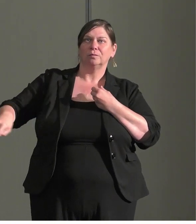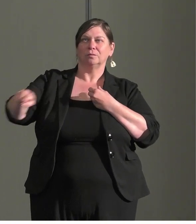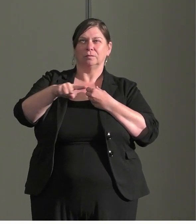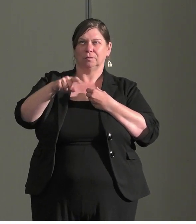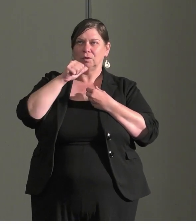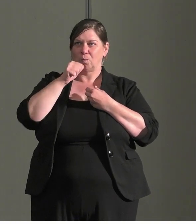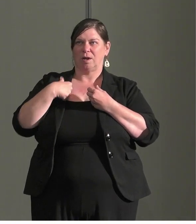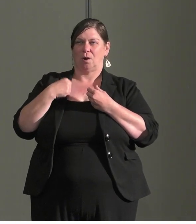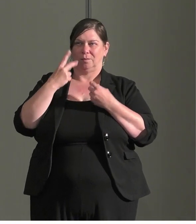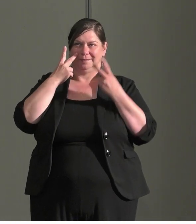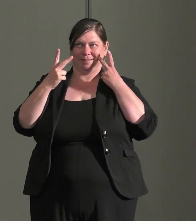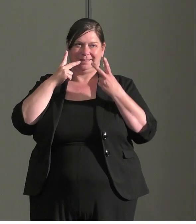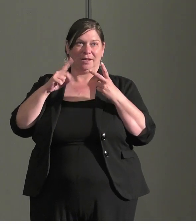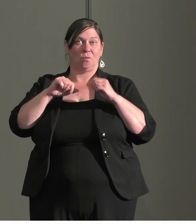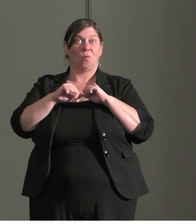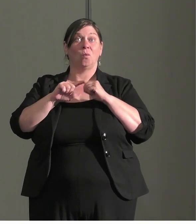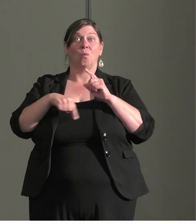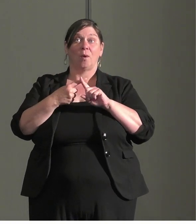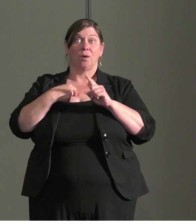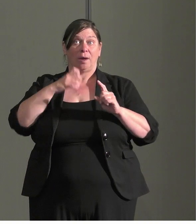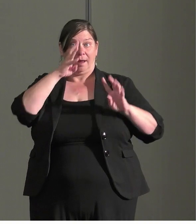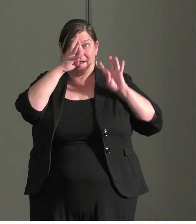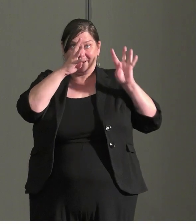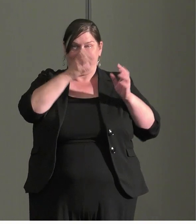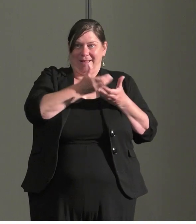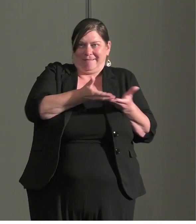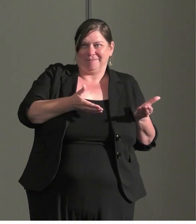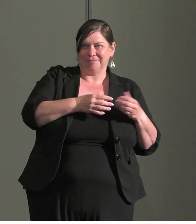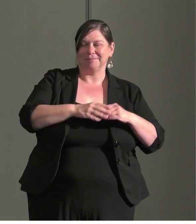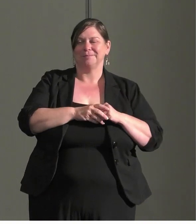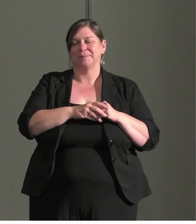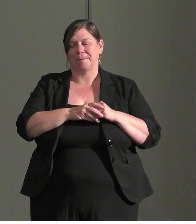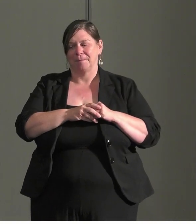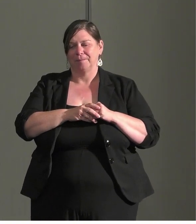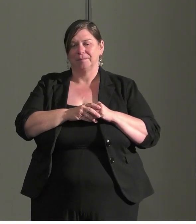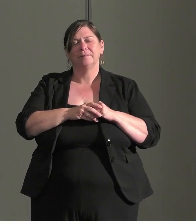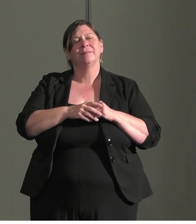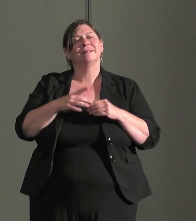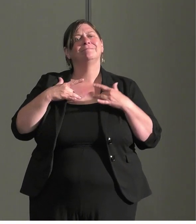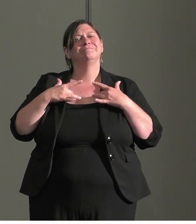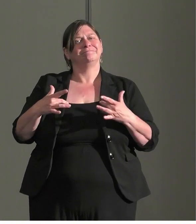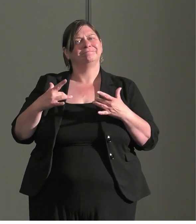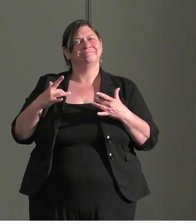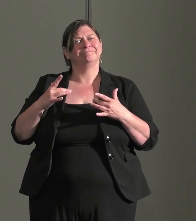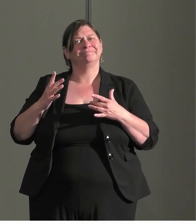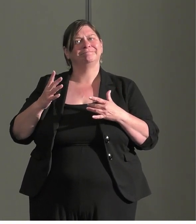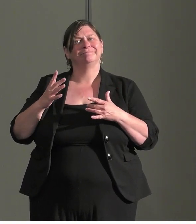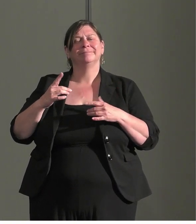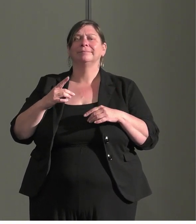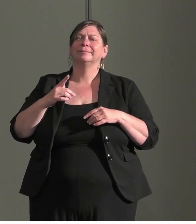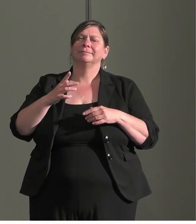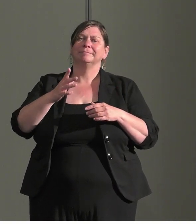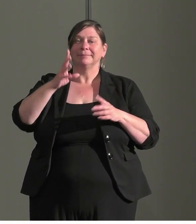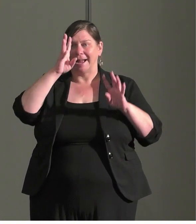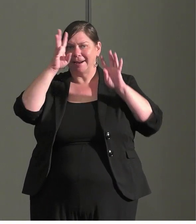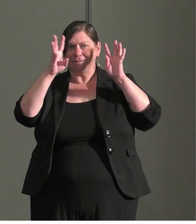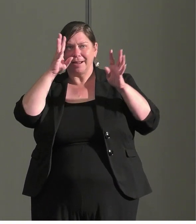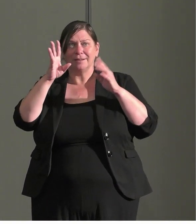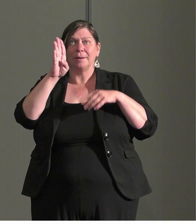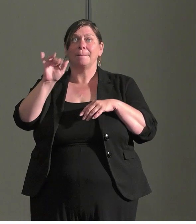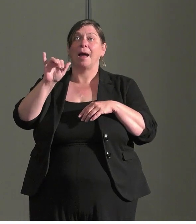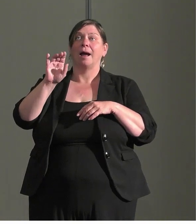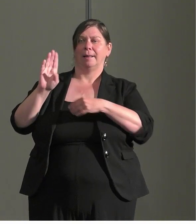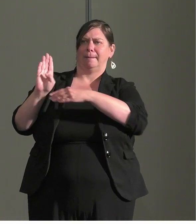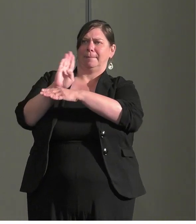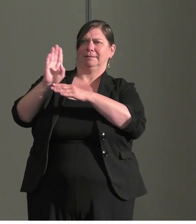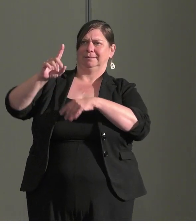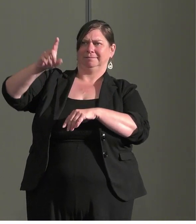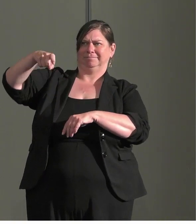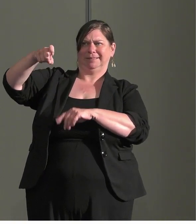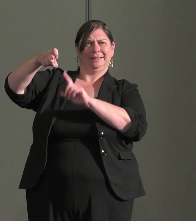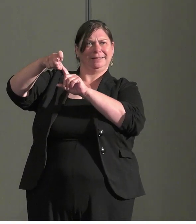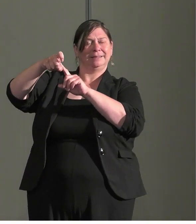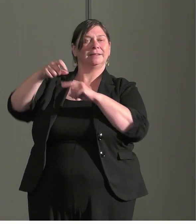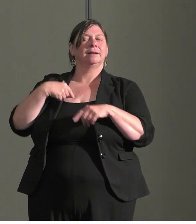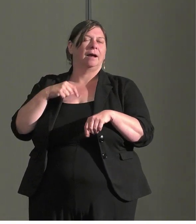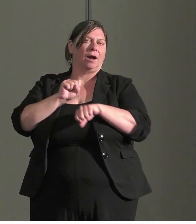innovation. It is driven traditionally by a business need. I work in a digital space.